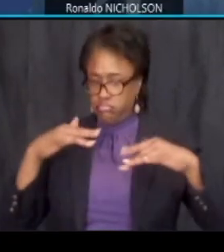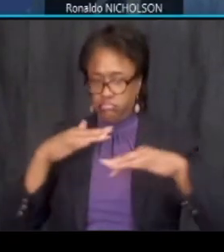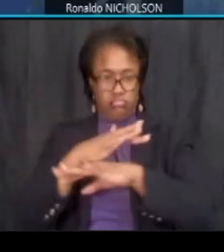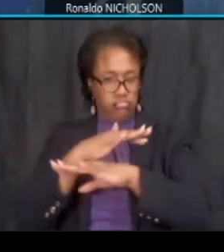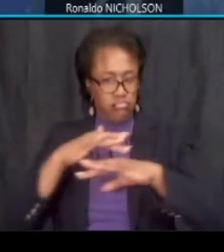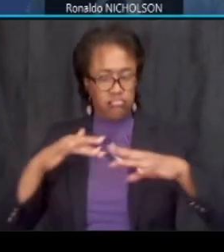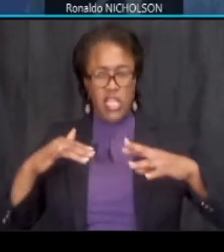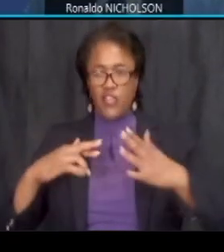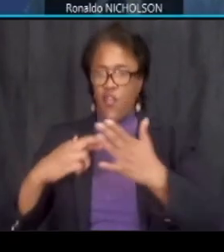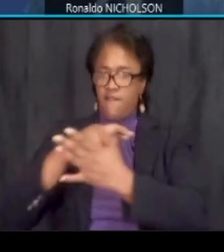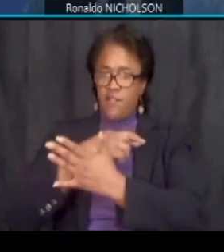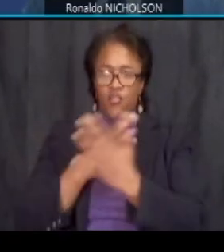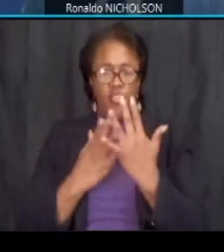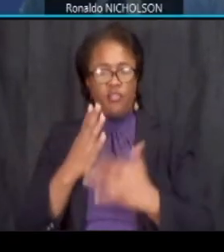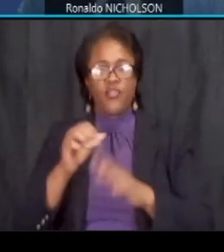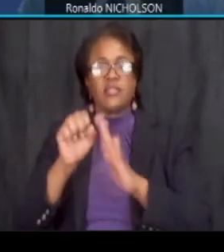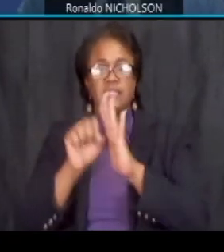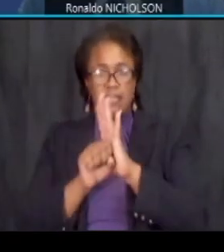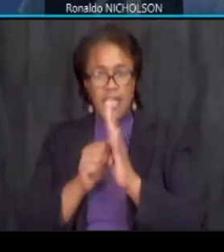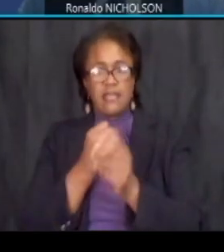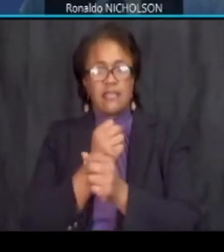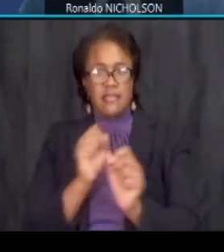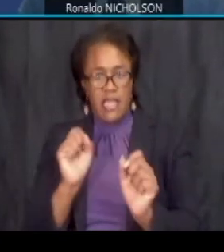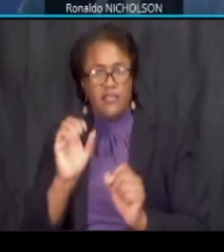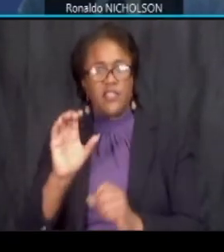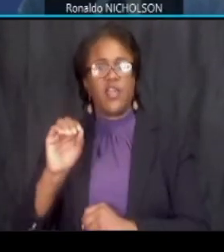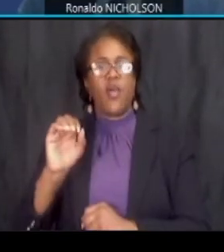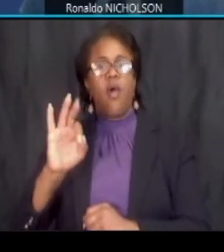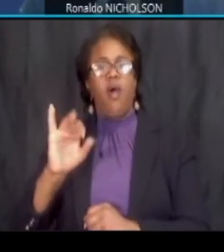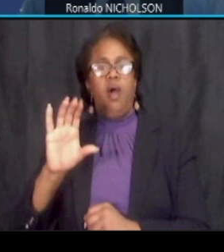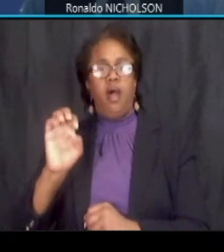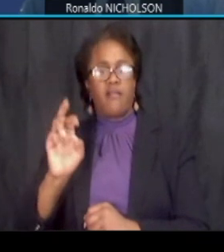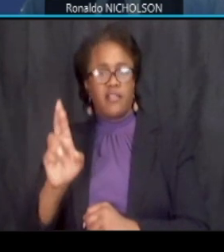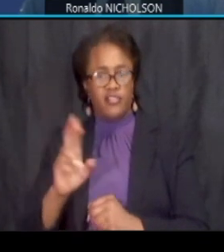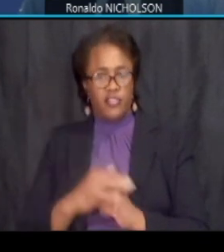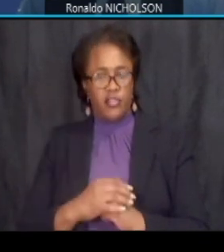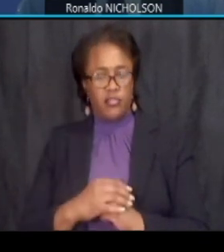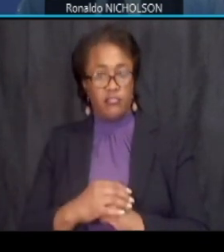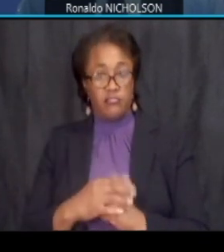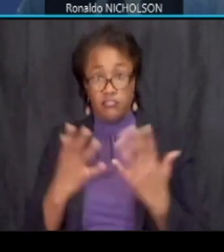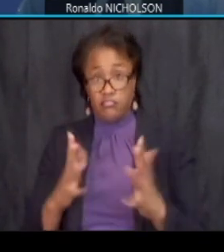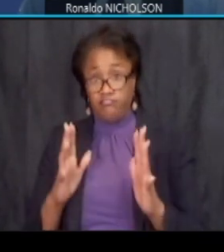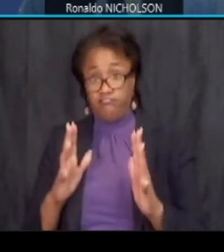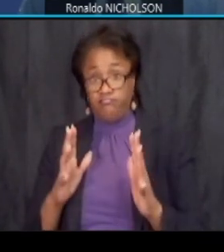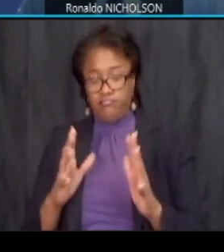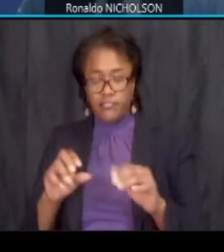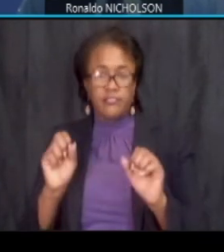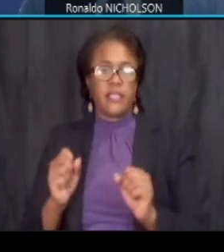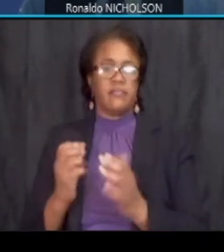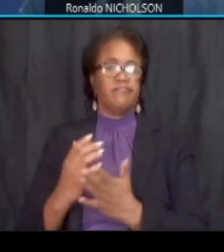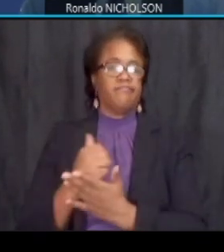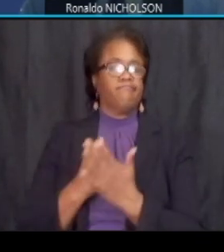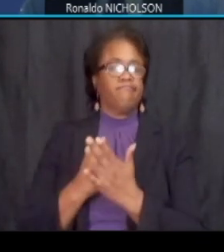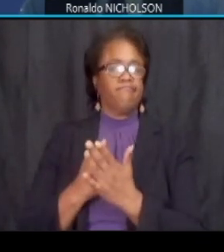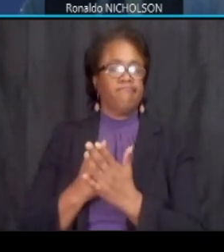by the state safety officer once that occurs then it will be ready for revenue service again